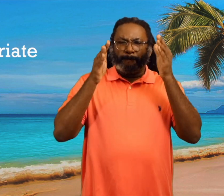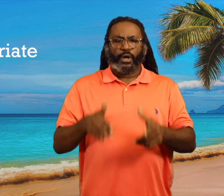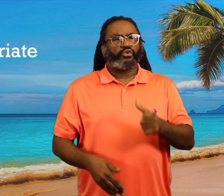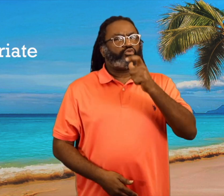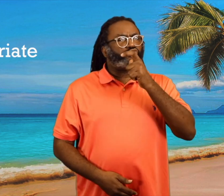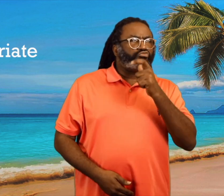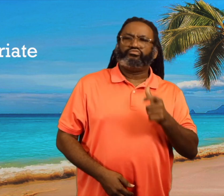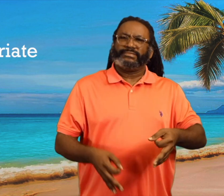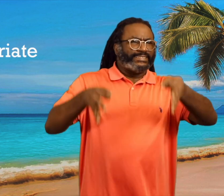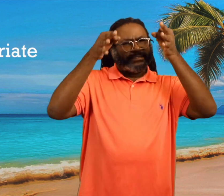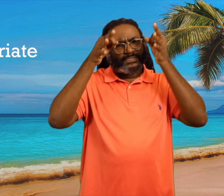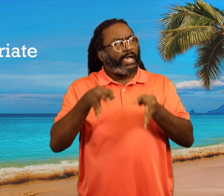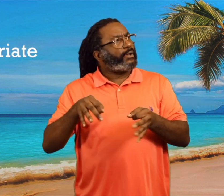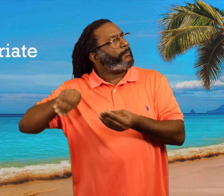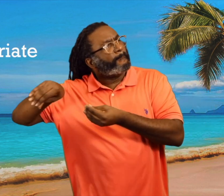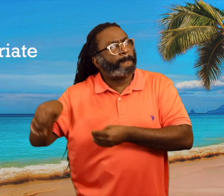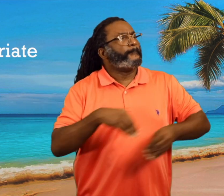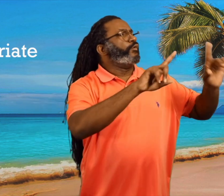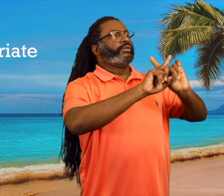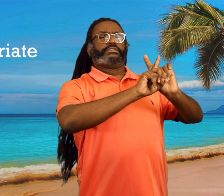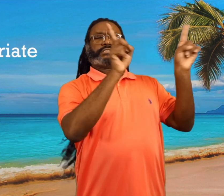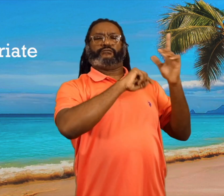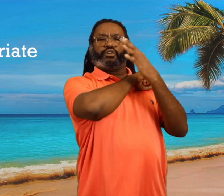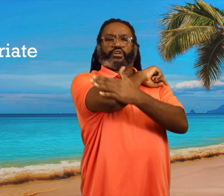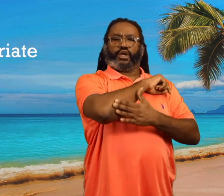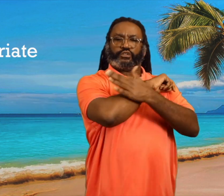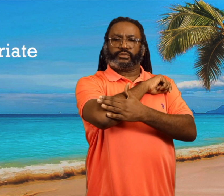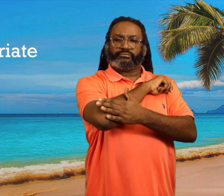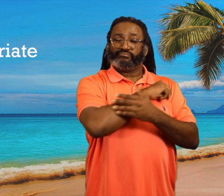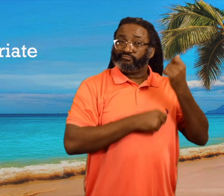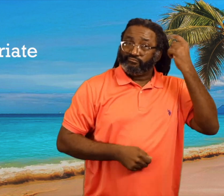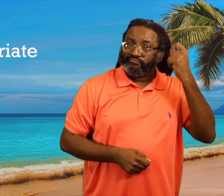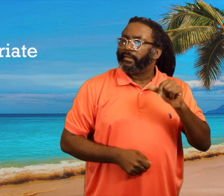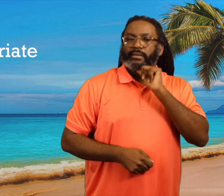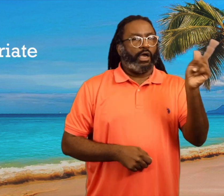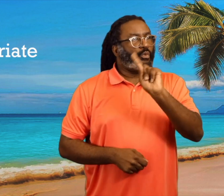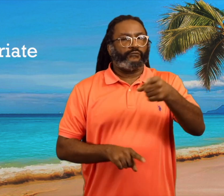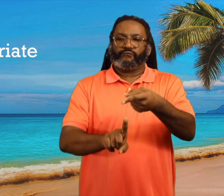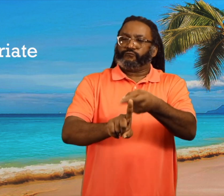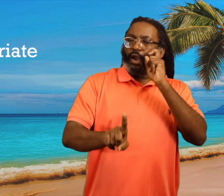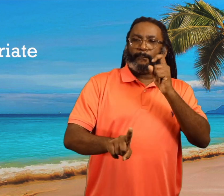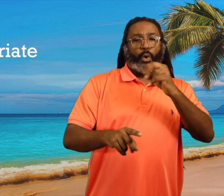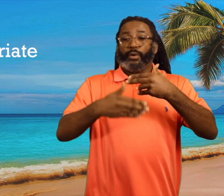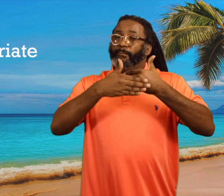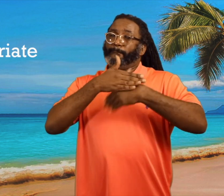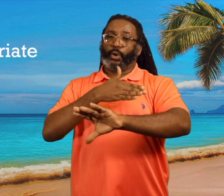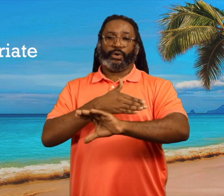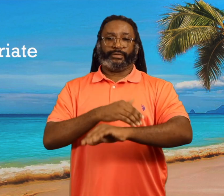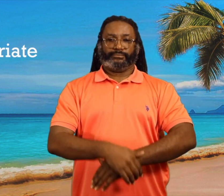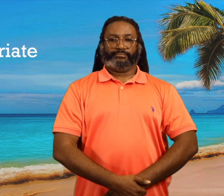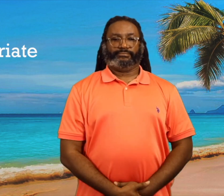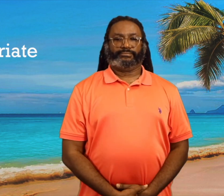It means someone who chose to live outside of his or her native country.